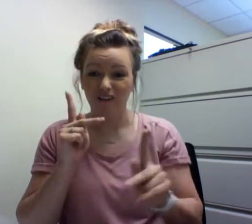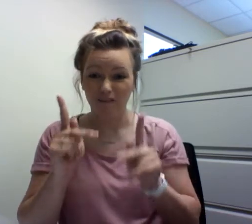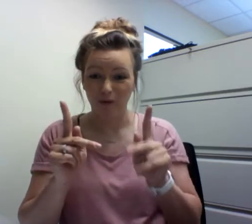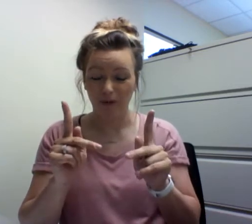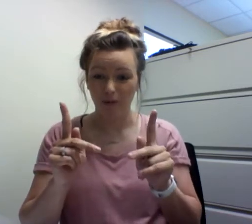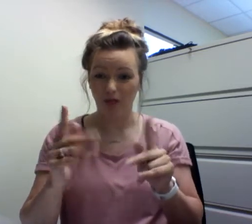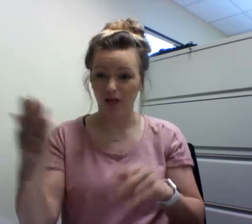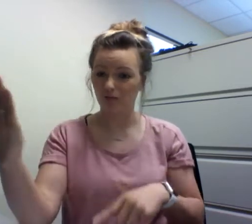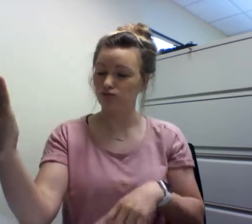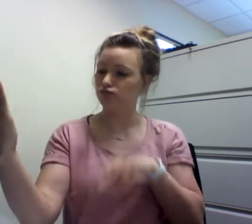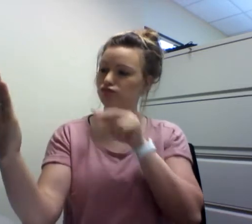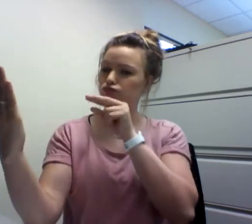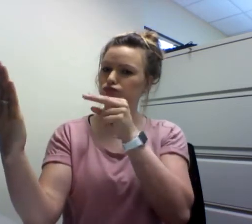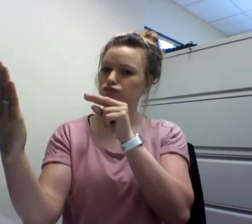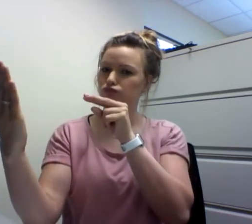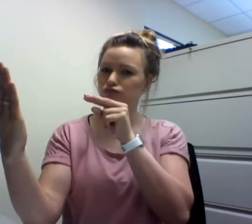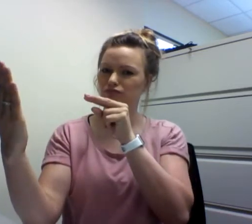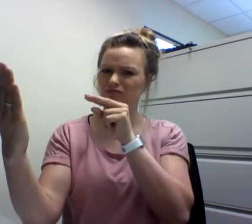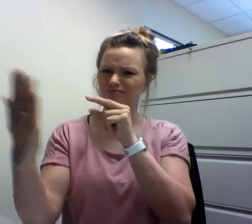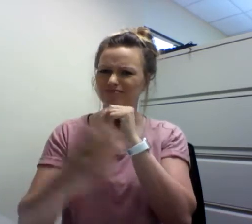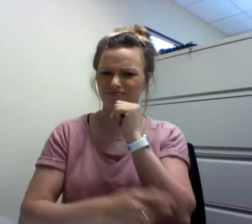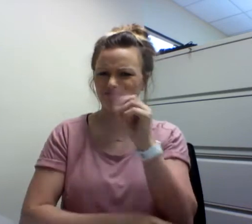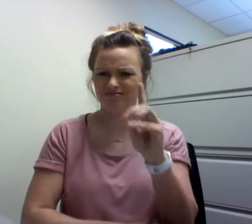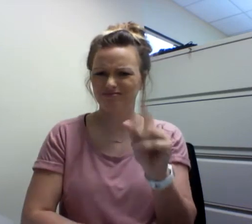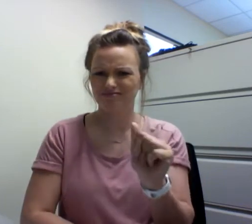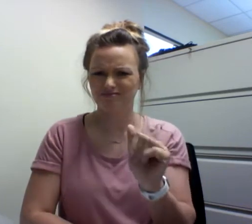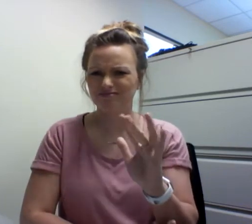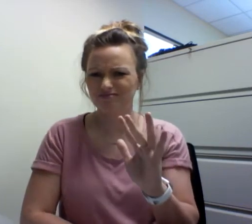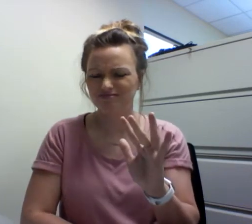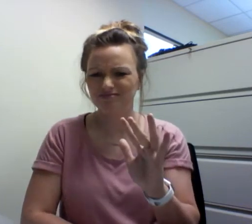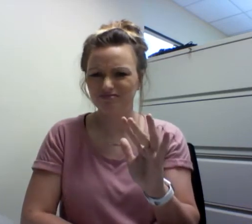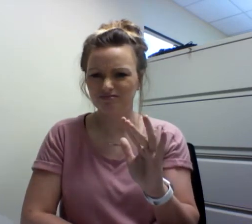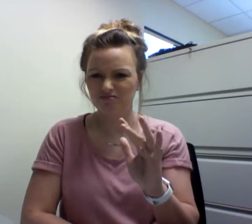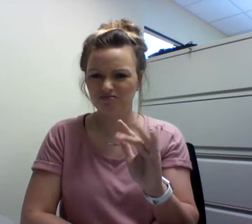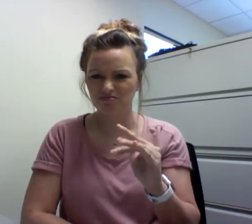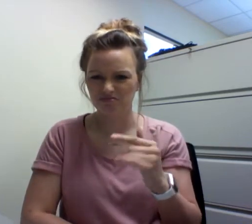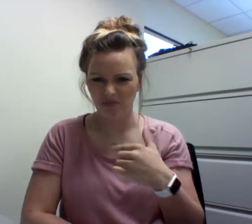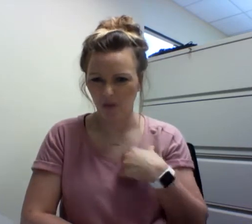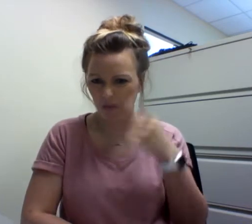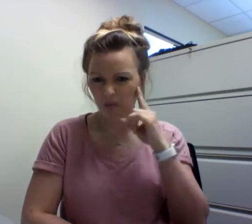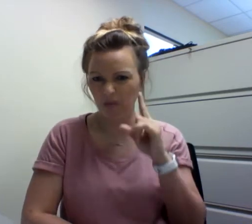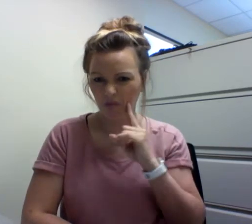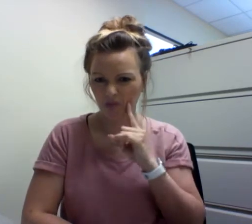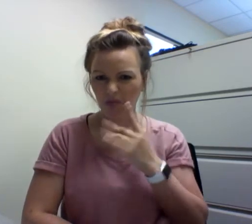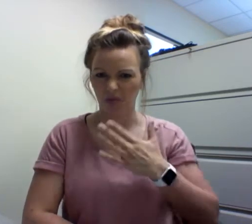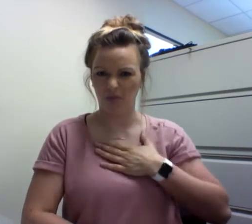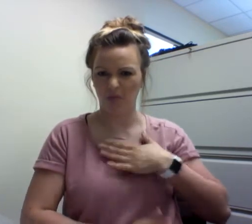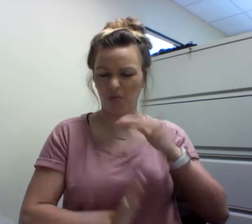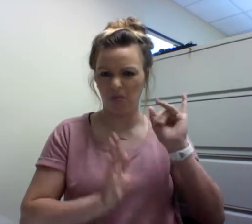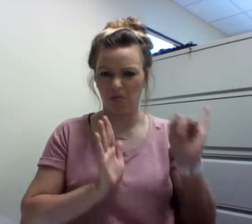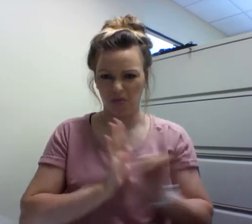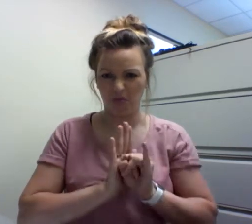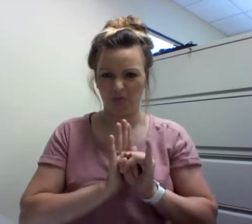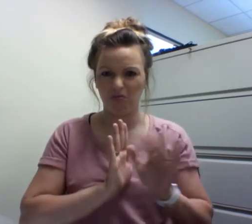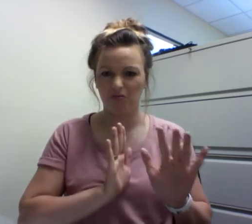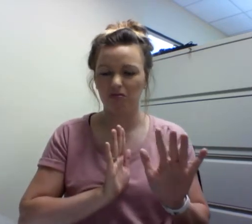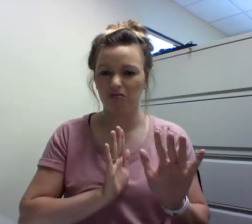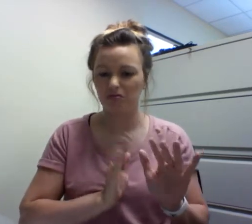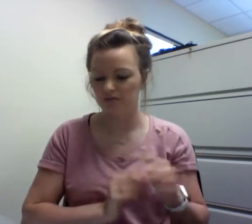Deaf people do not view their deafness as a disability "I'm Deaf, this is my identity"